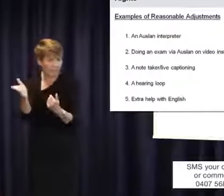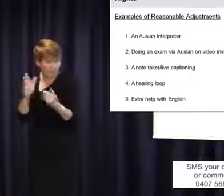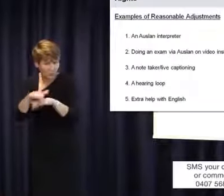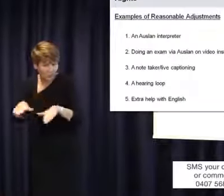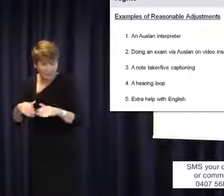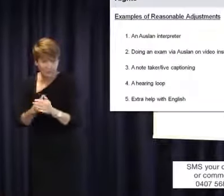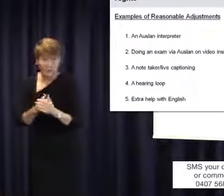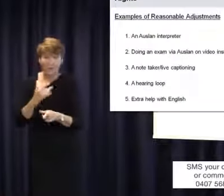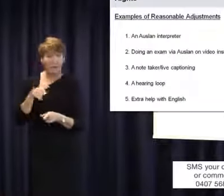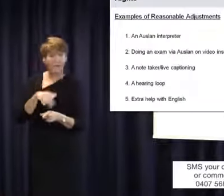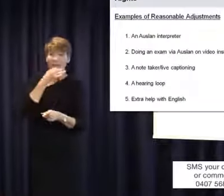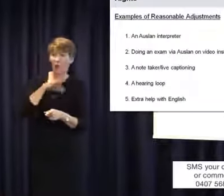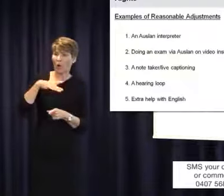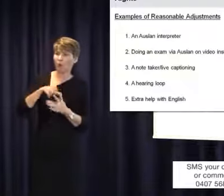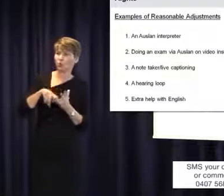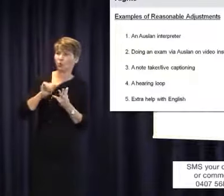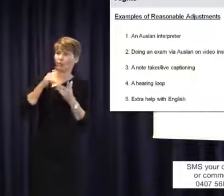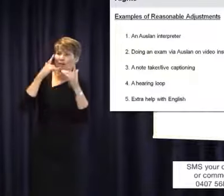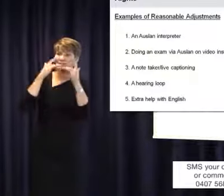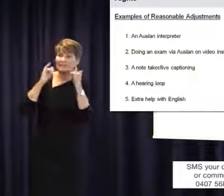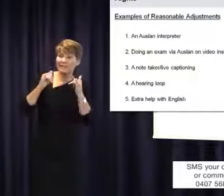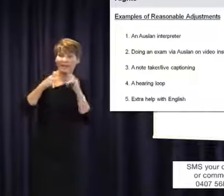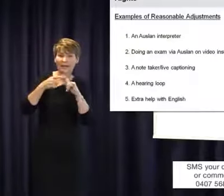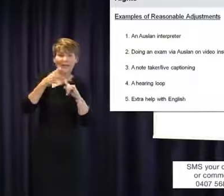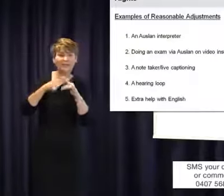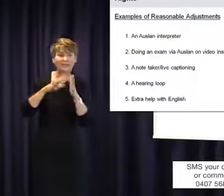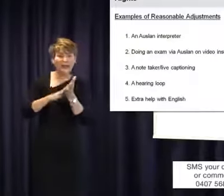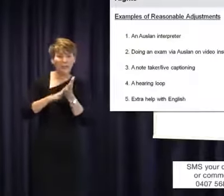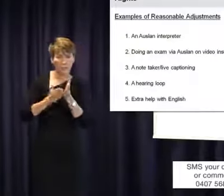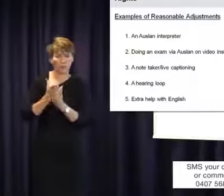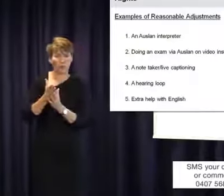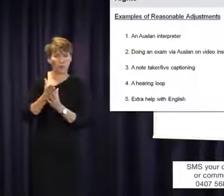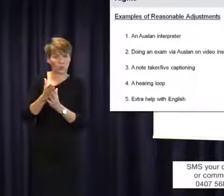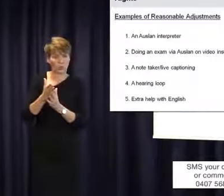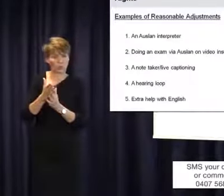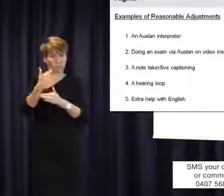to do their assessment or their exam through Auslan on video rather than having to do a